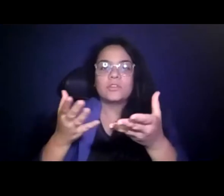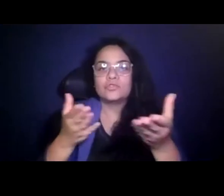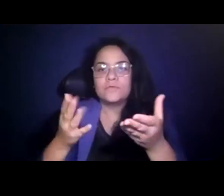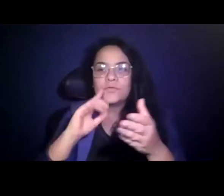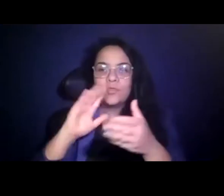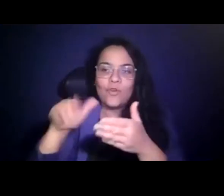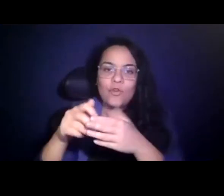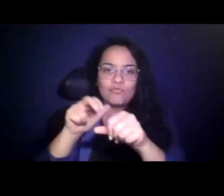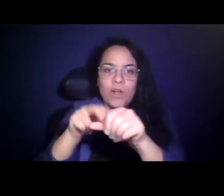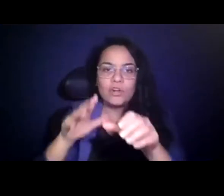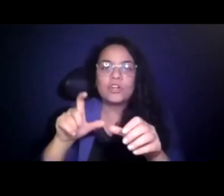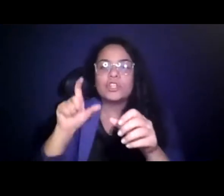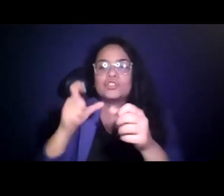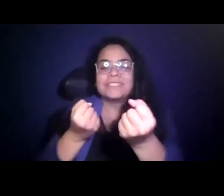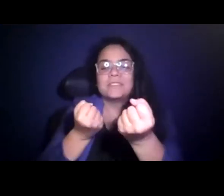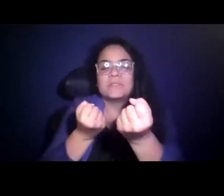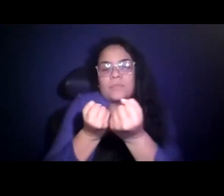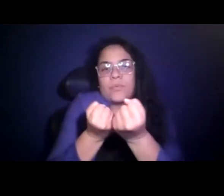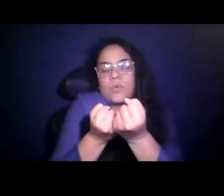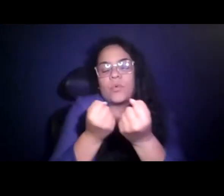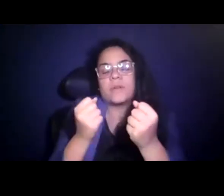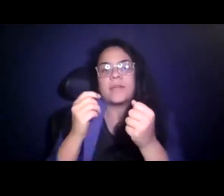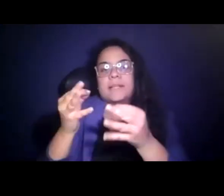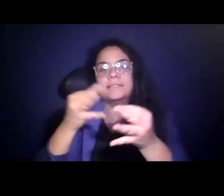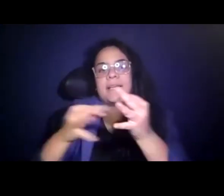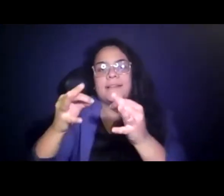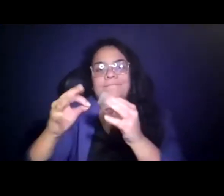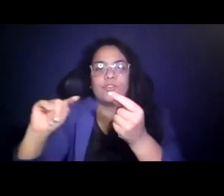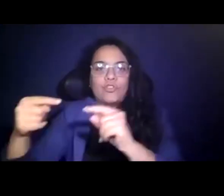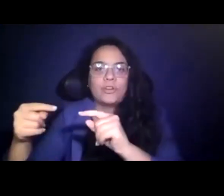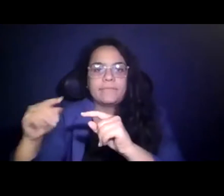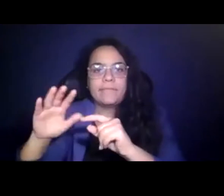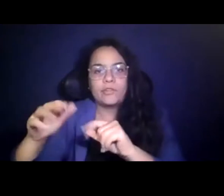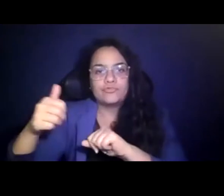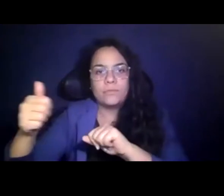and should implement rather than supplant any fixed 15:17:48 route transit service, which is tied to paratransit service areas.